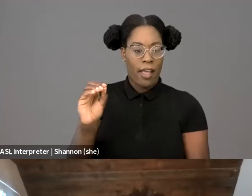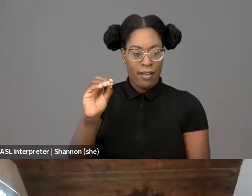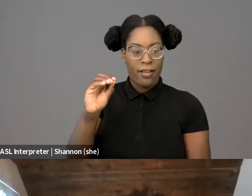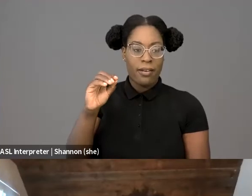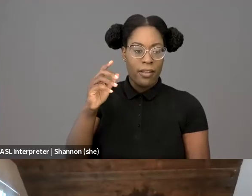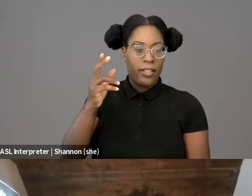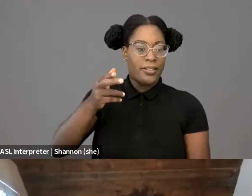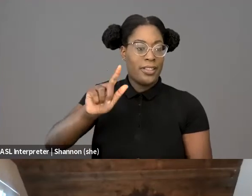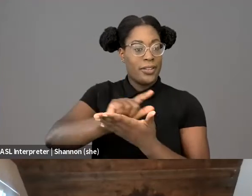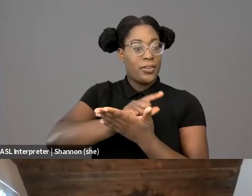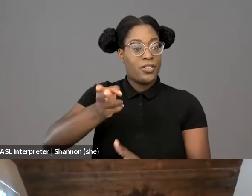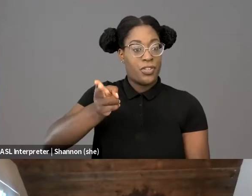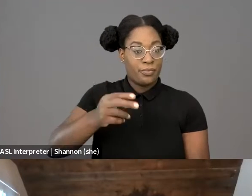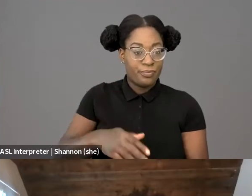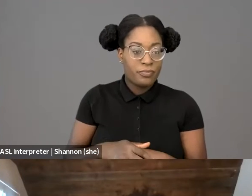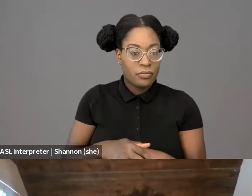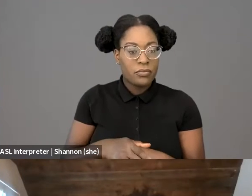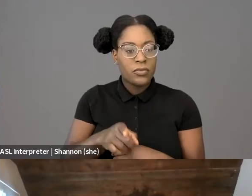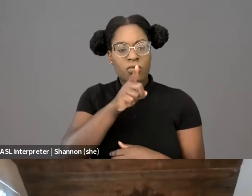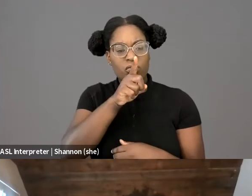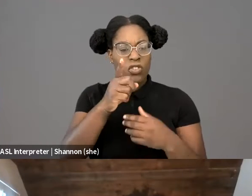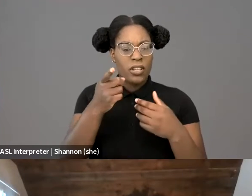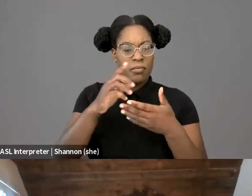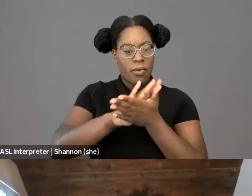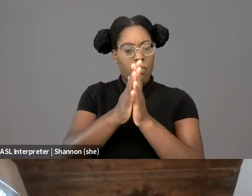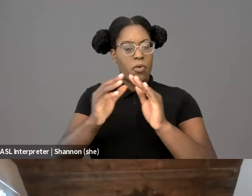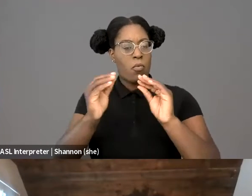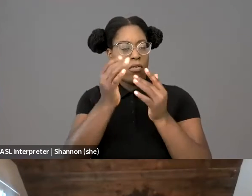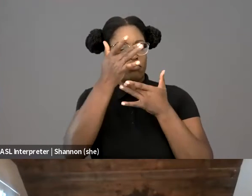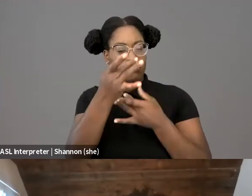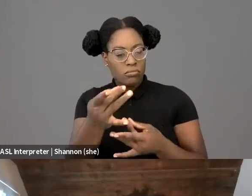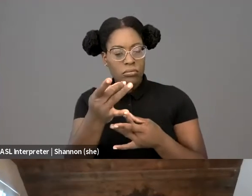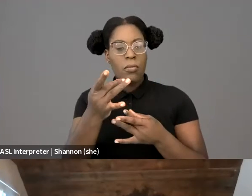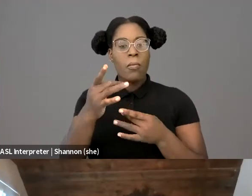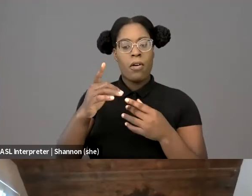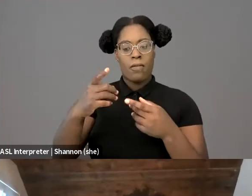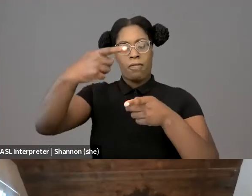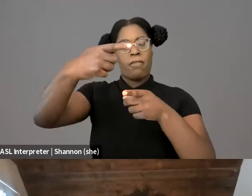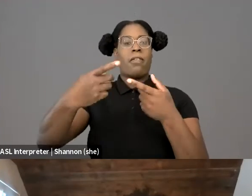of the First Amendment and critical race theory, inspired by the Trump administration and the violent response